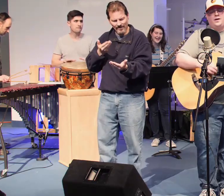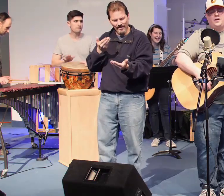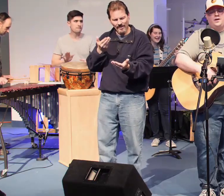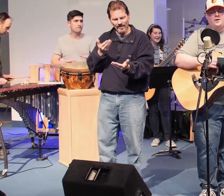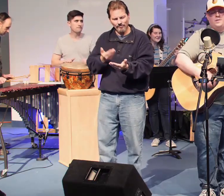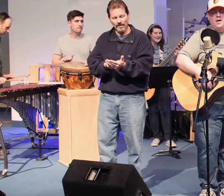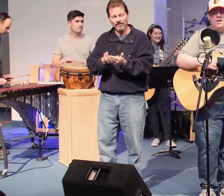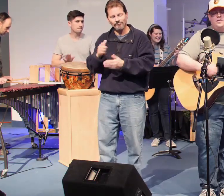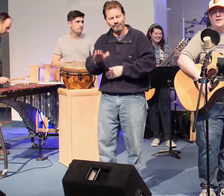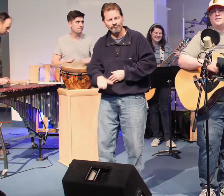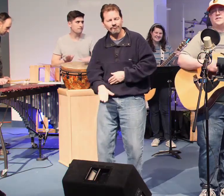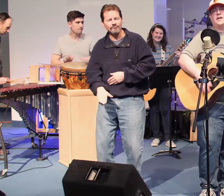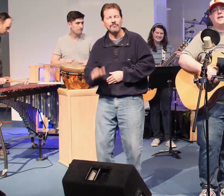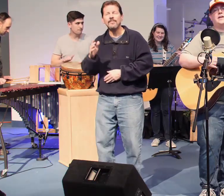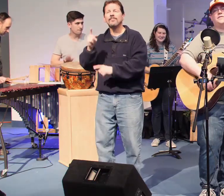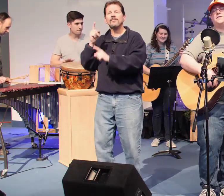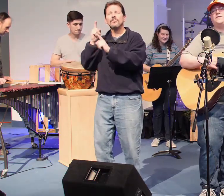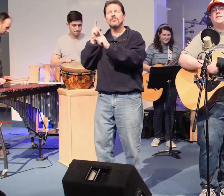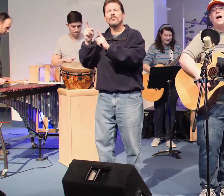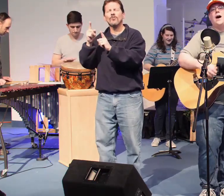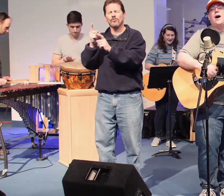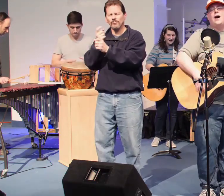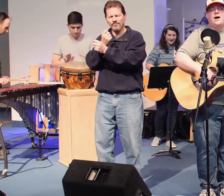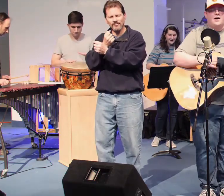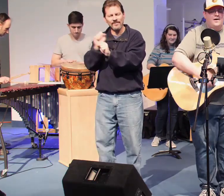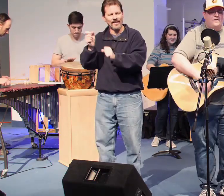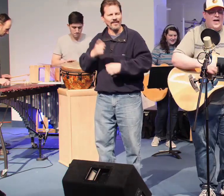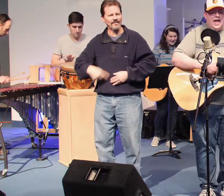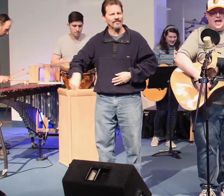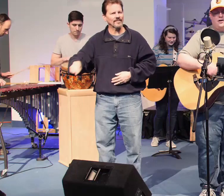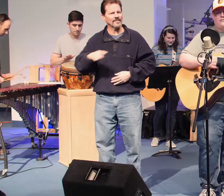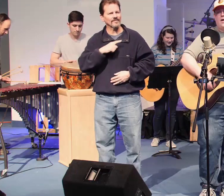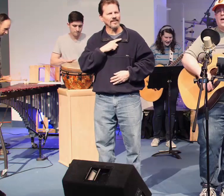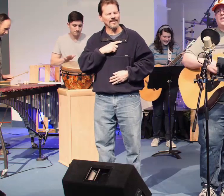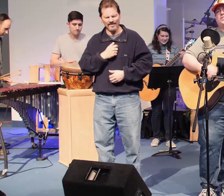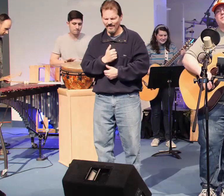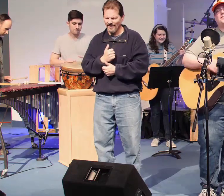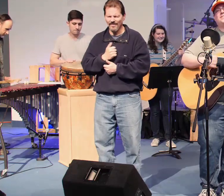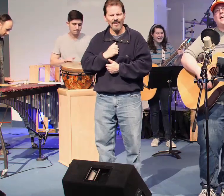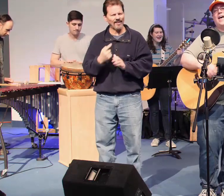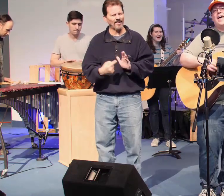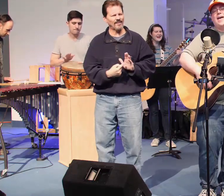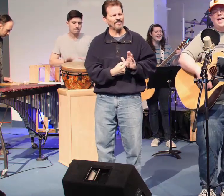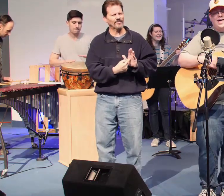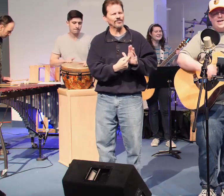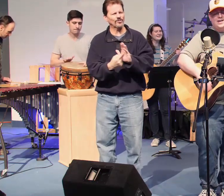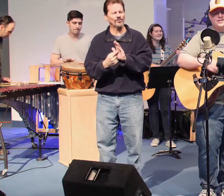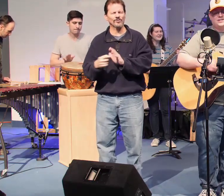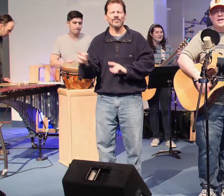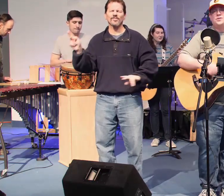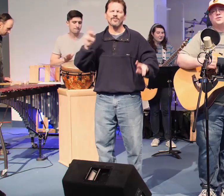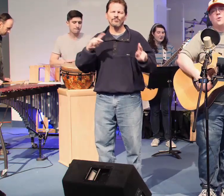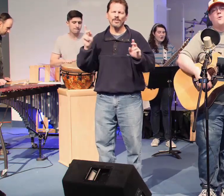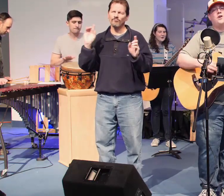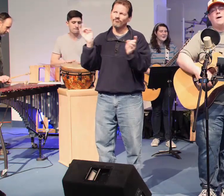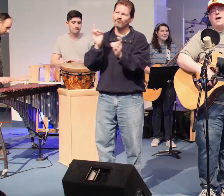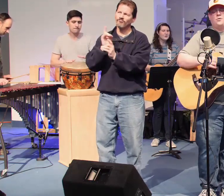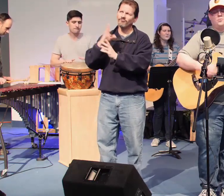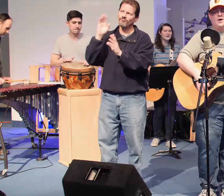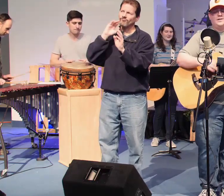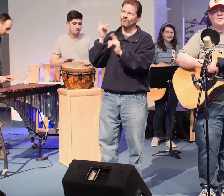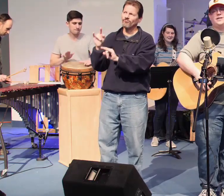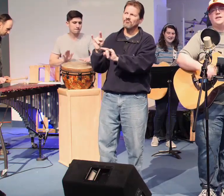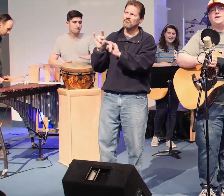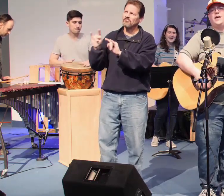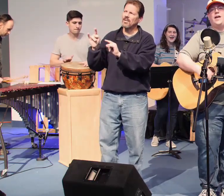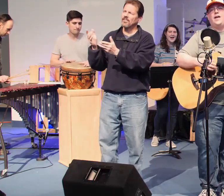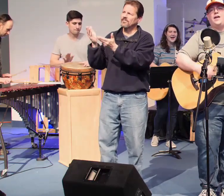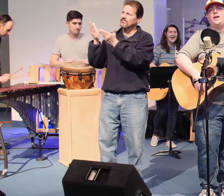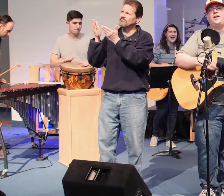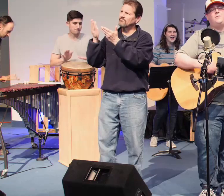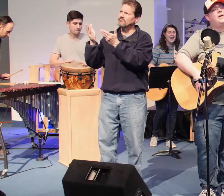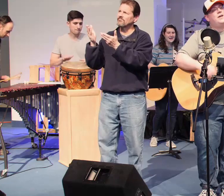This gift of love and righteousness, Scorned by the ones He came to save